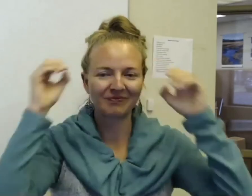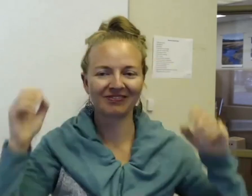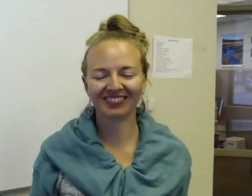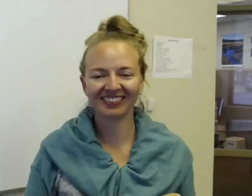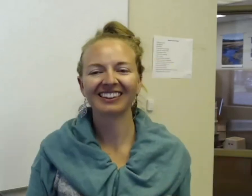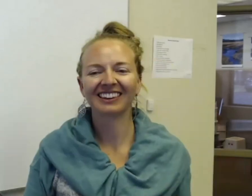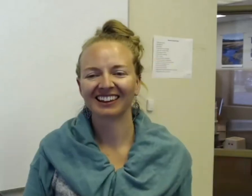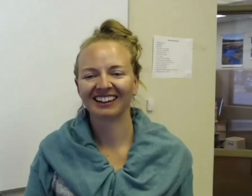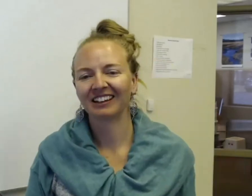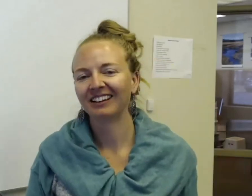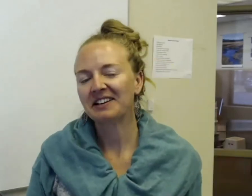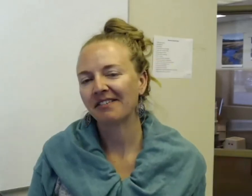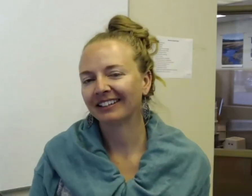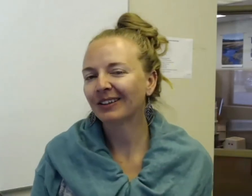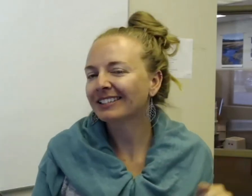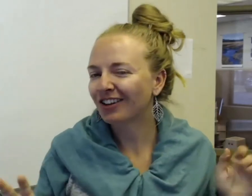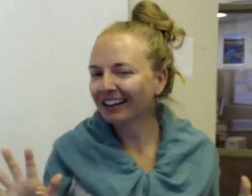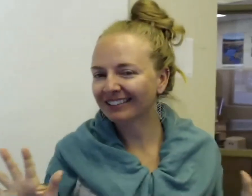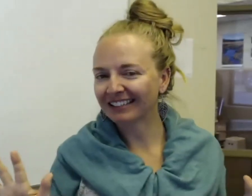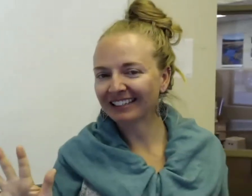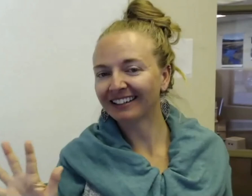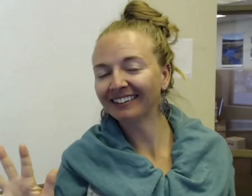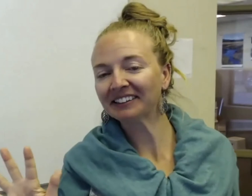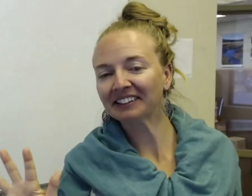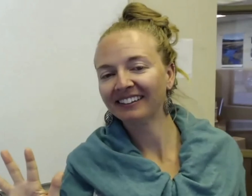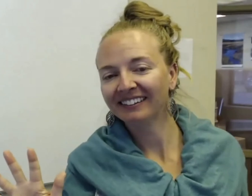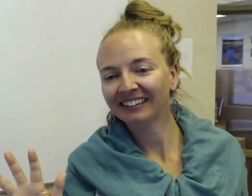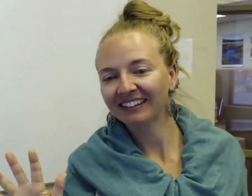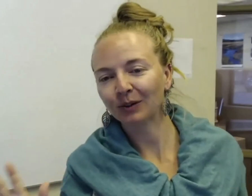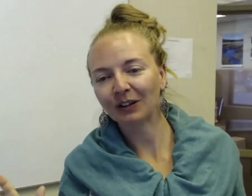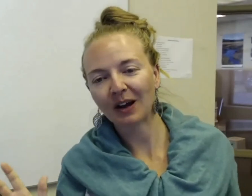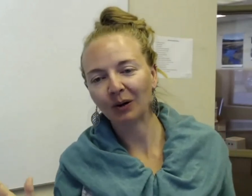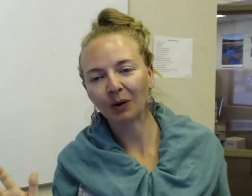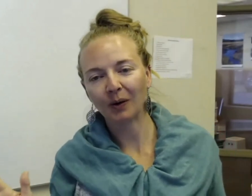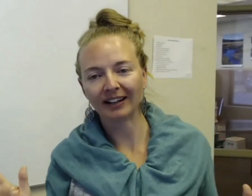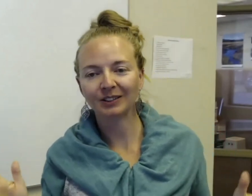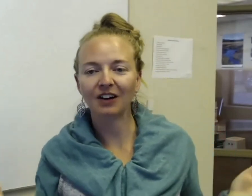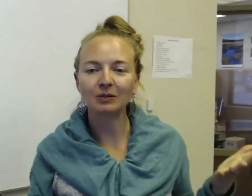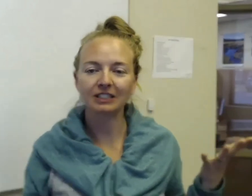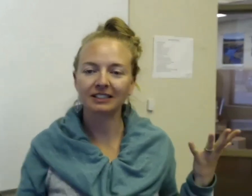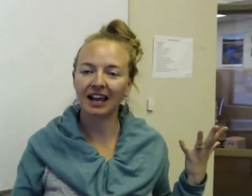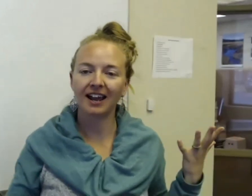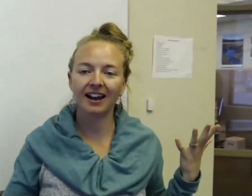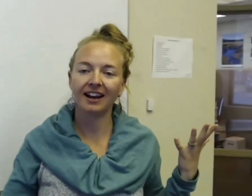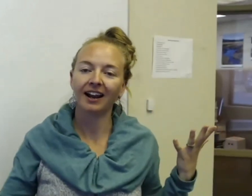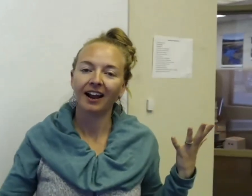All right, so let's try to see, let's review that real quick. So, if I were to say,